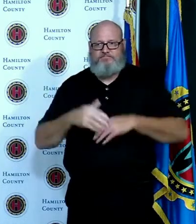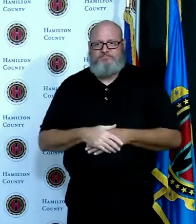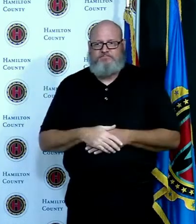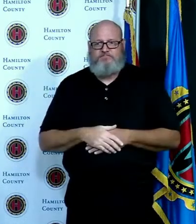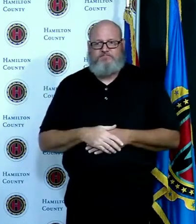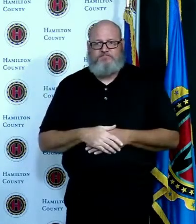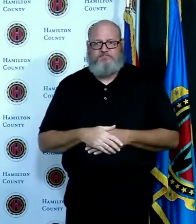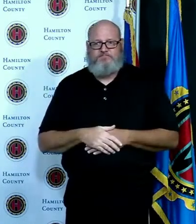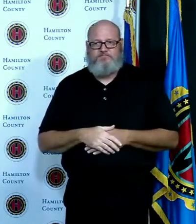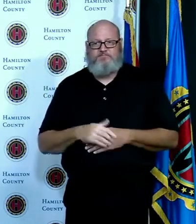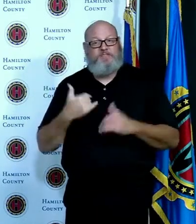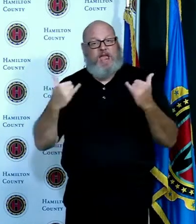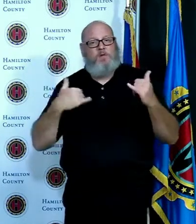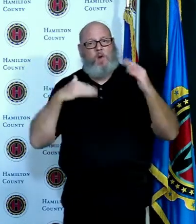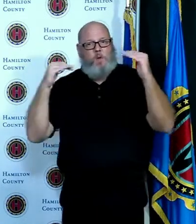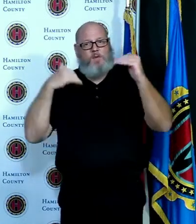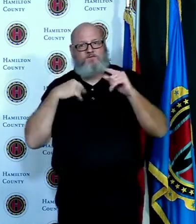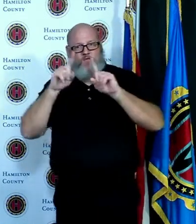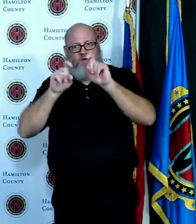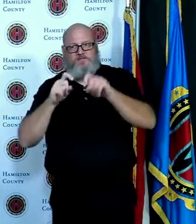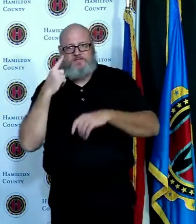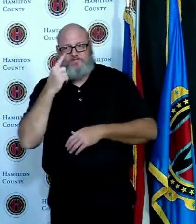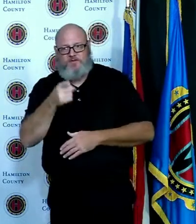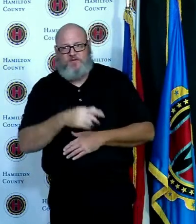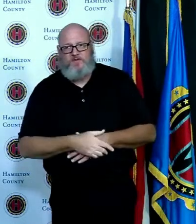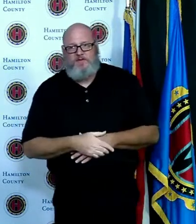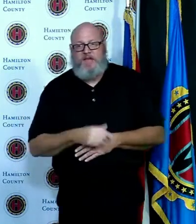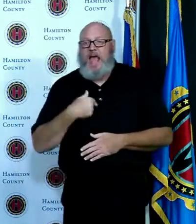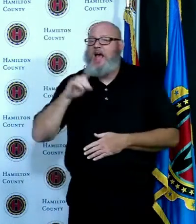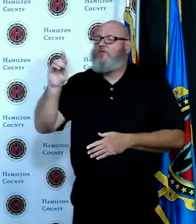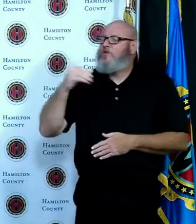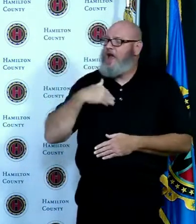I do have a question and and thank you very much for that honor I appreciate that